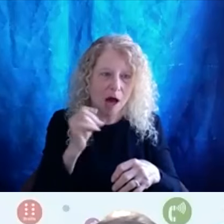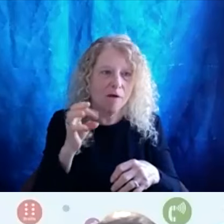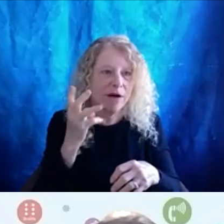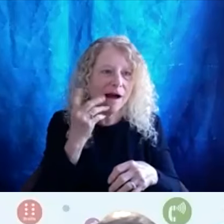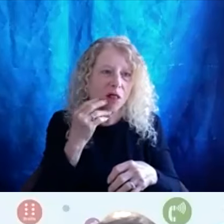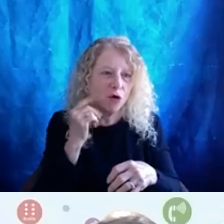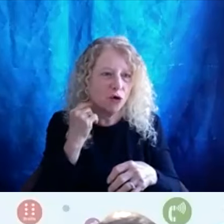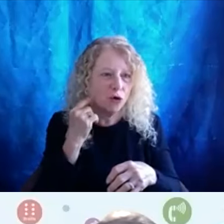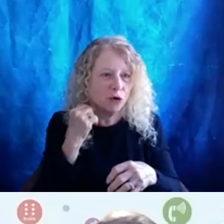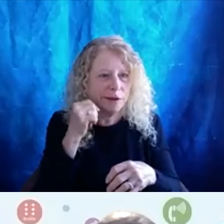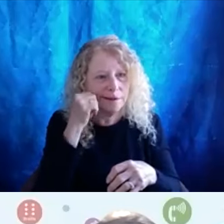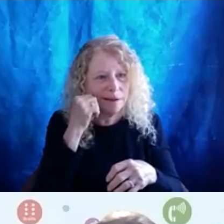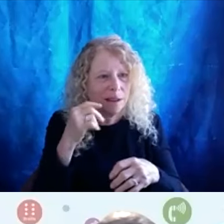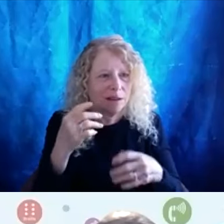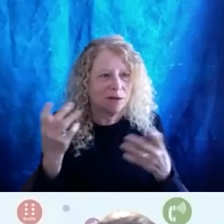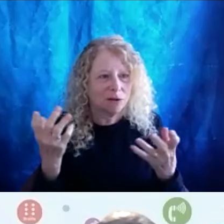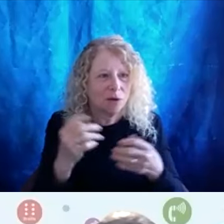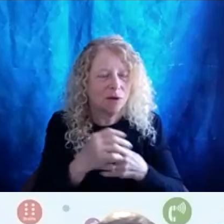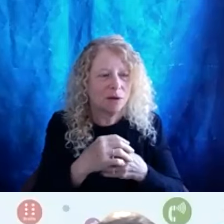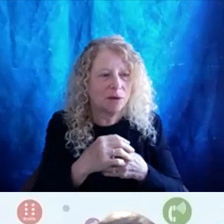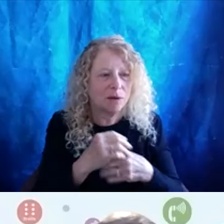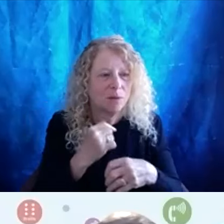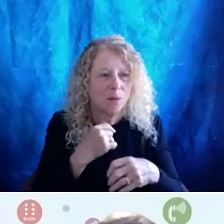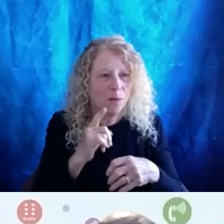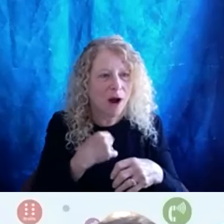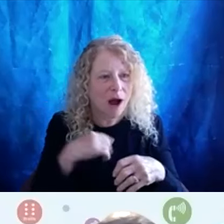So where I grew up talking like,